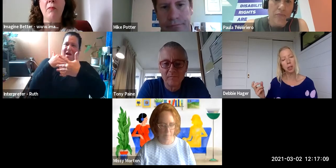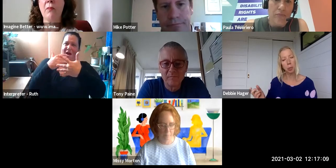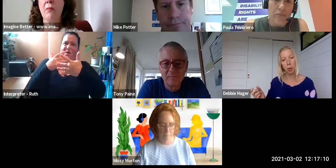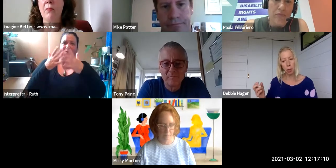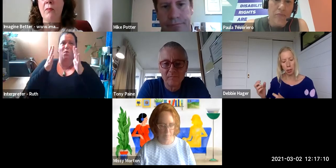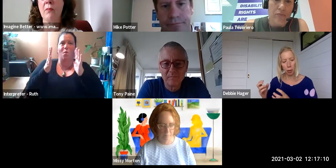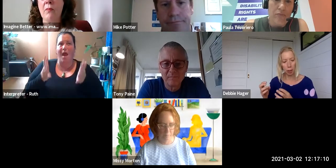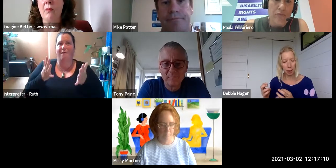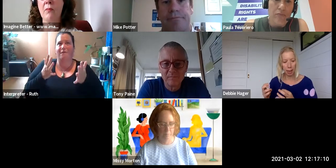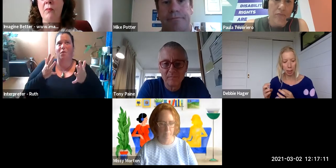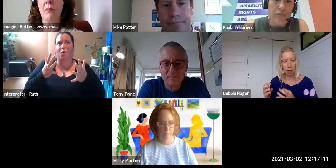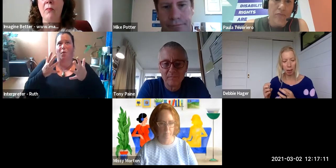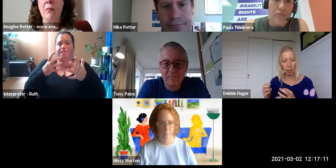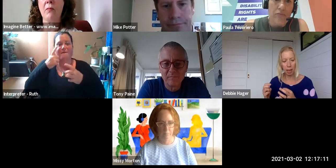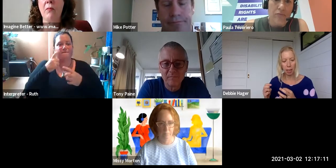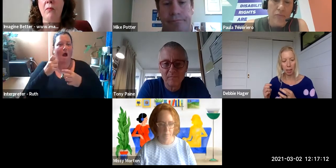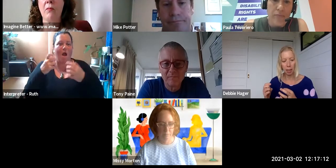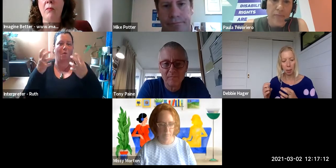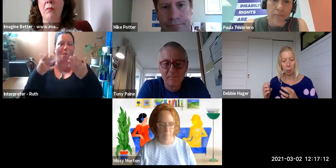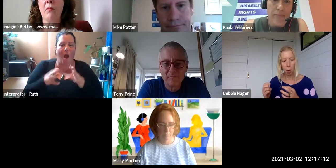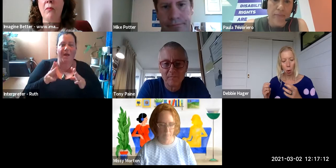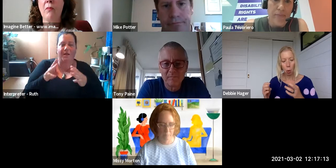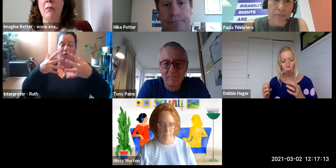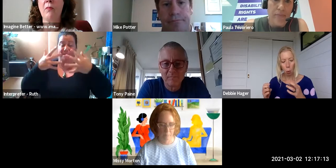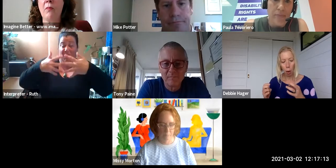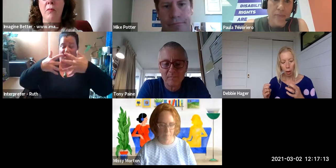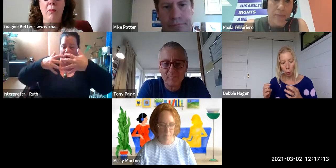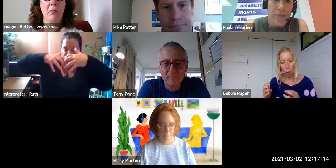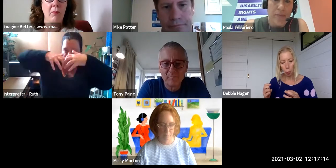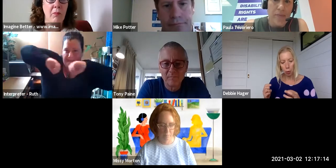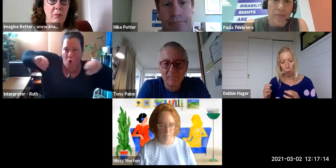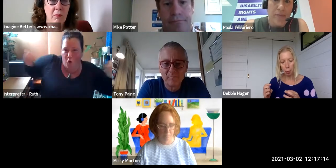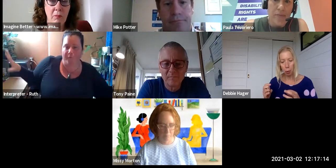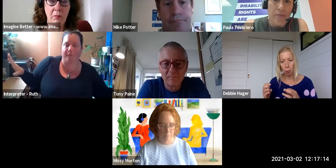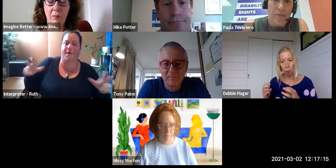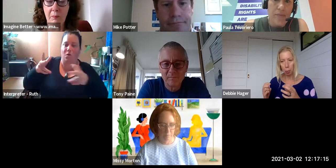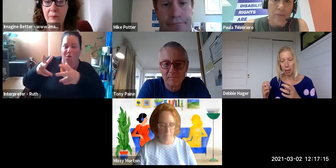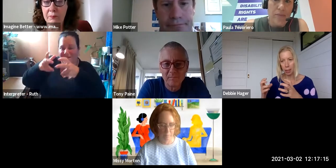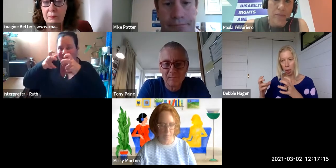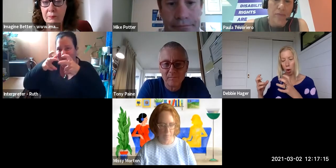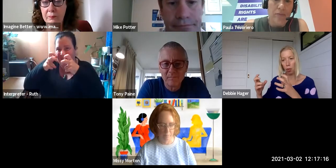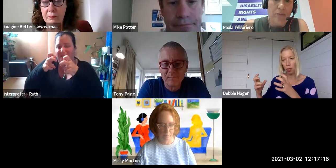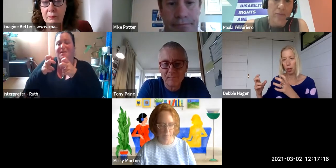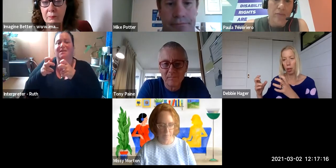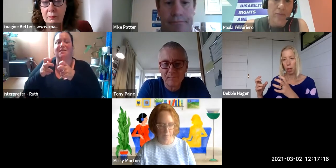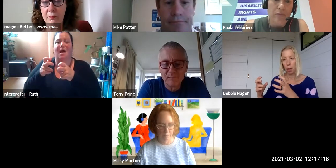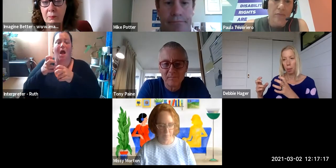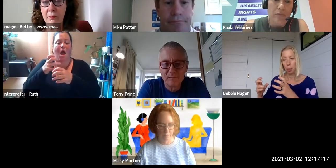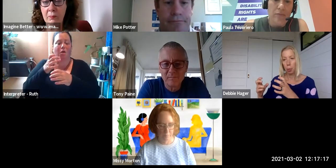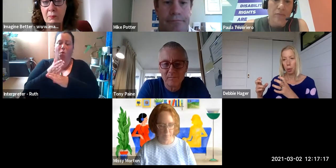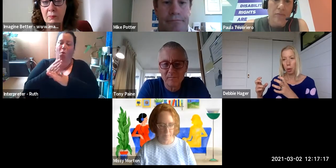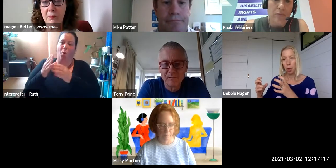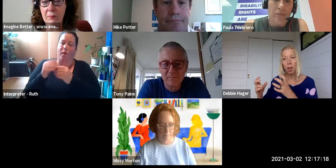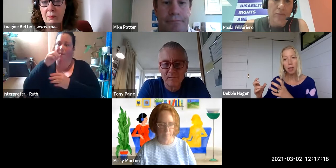to remove those filters and to advocate and work with people from a place of not even